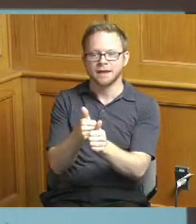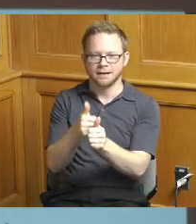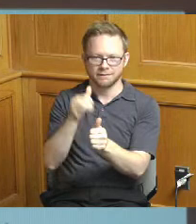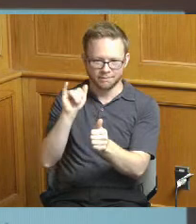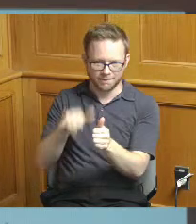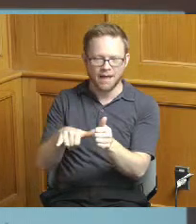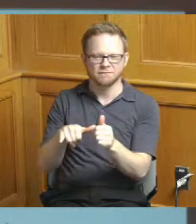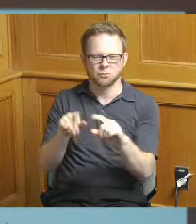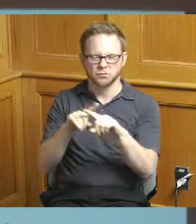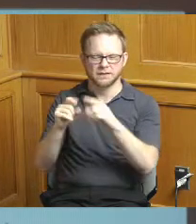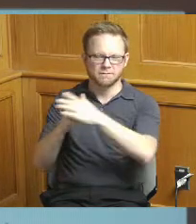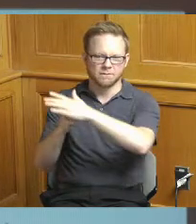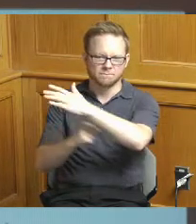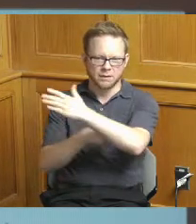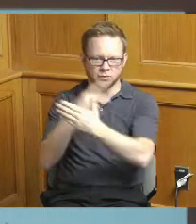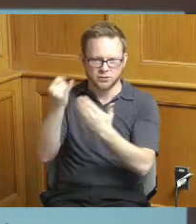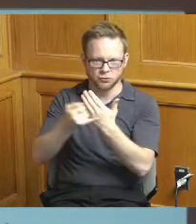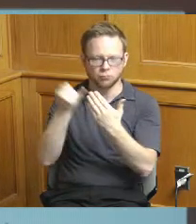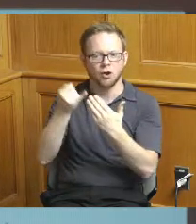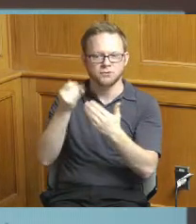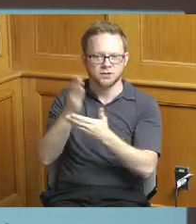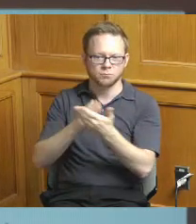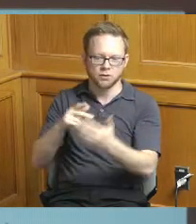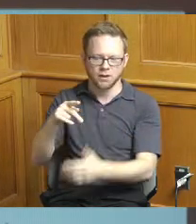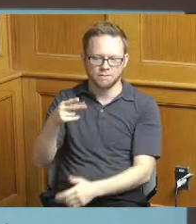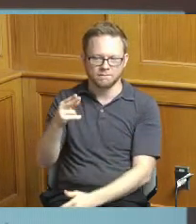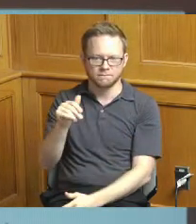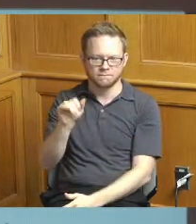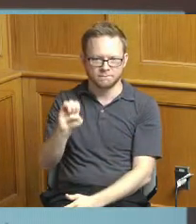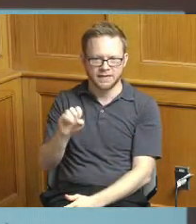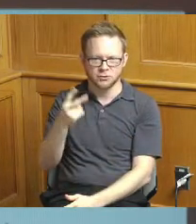that are part of the phase two a planning effort that is going on in conjunction with the county